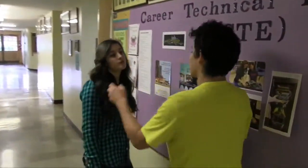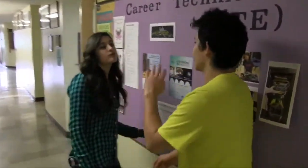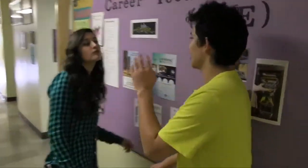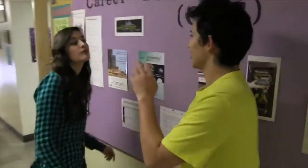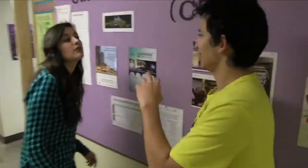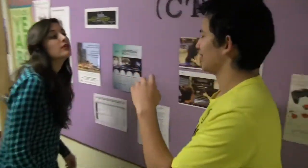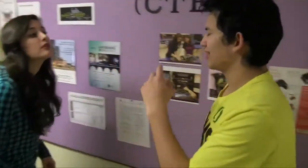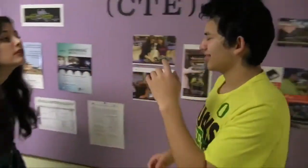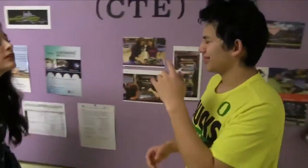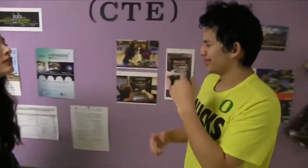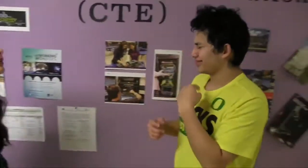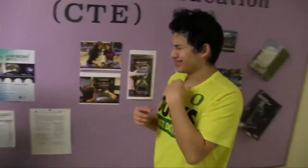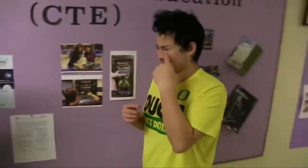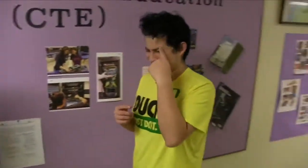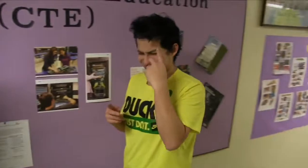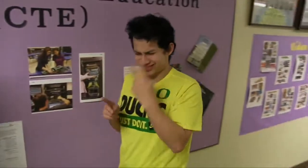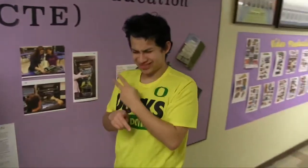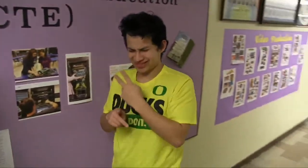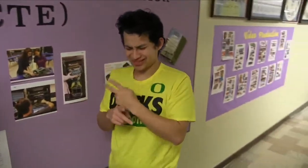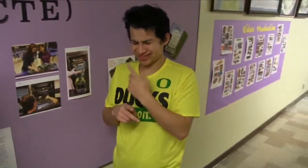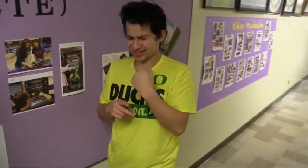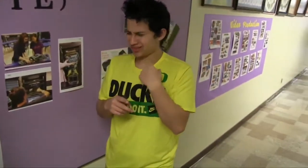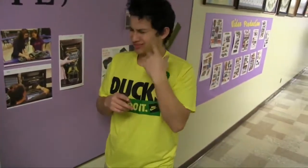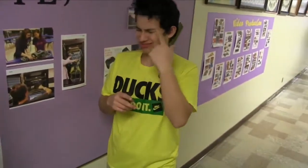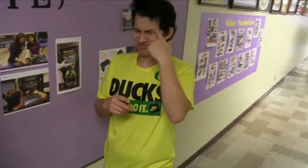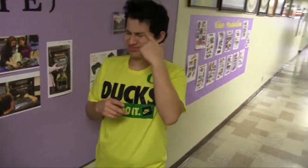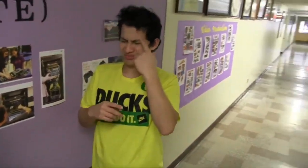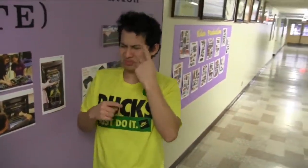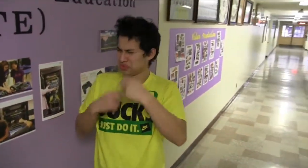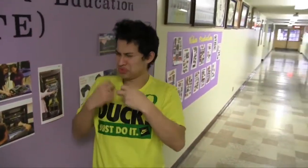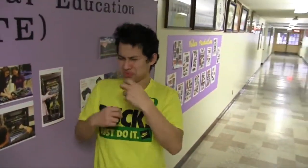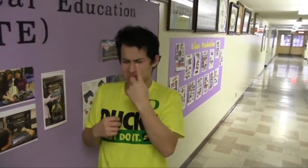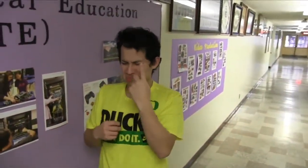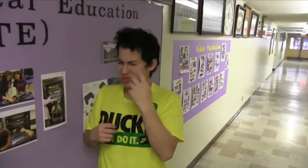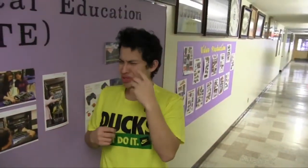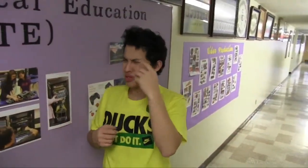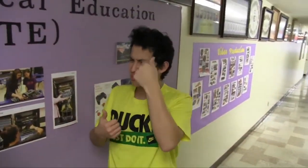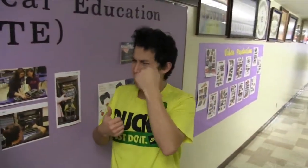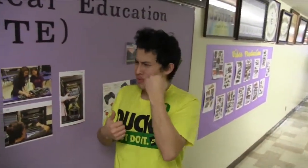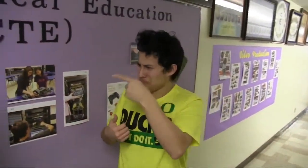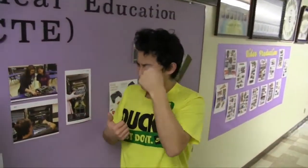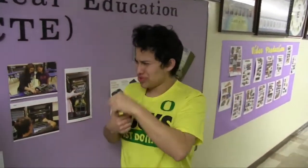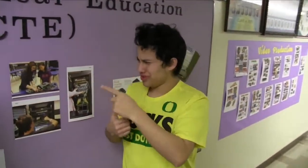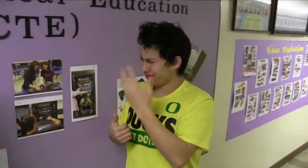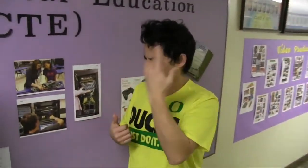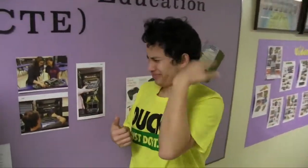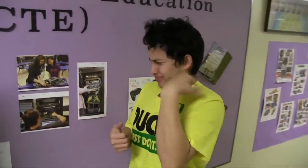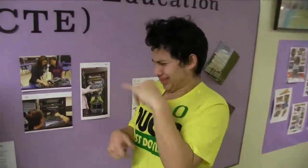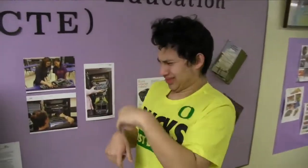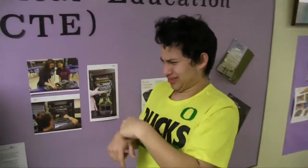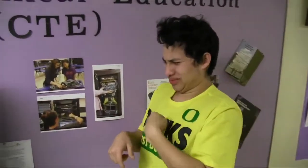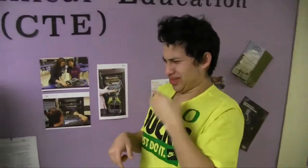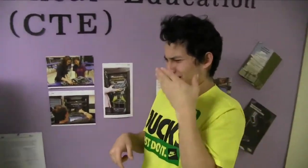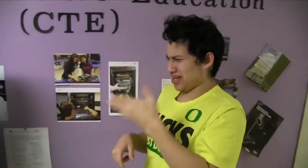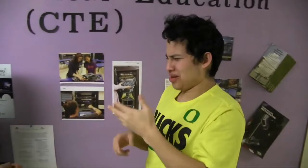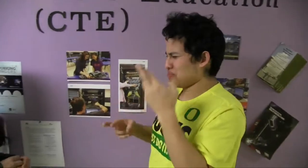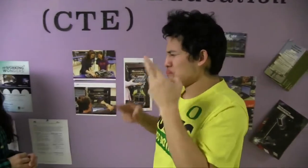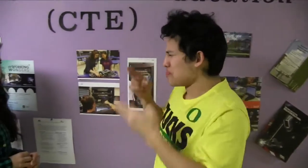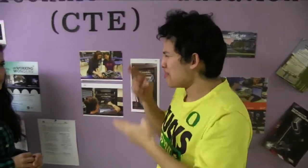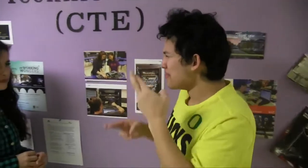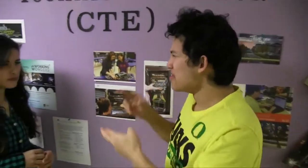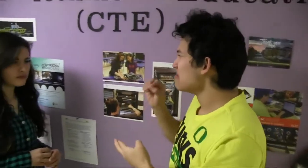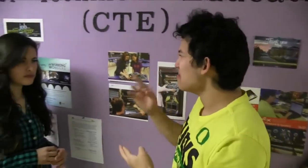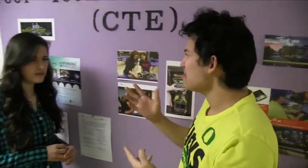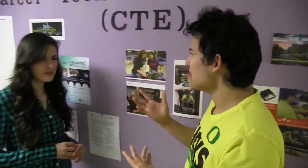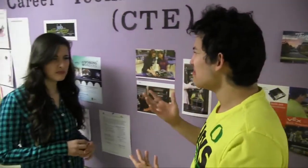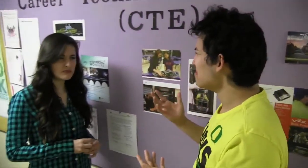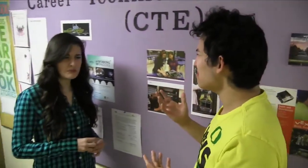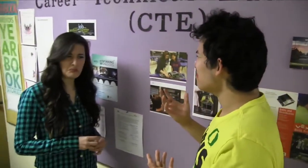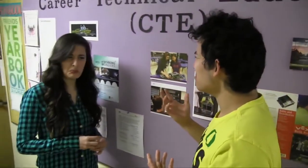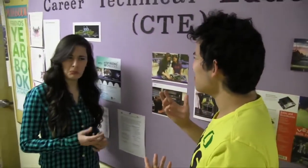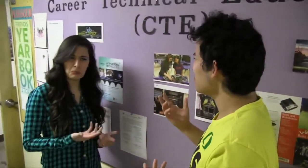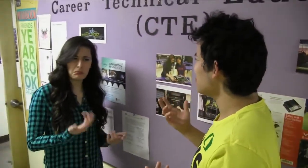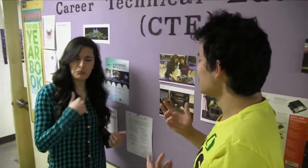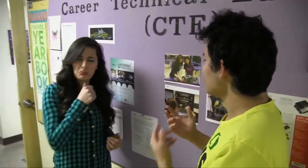Hey, I'm trying to figure something out. Can you remember the robot thing we did?